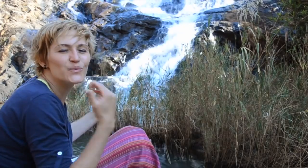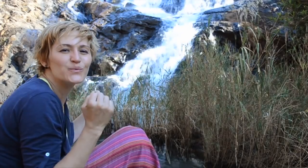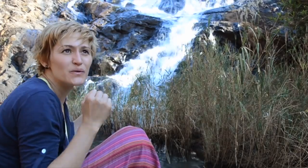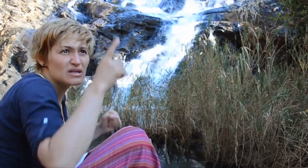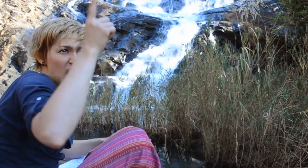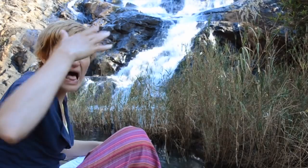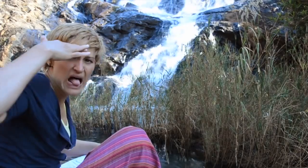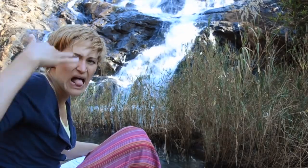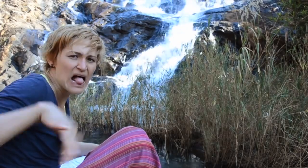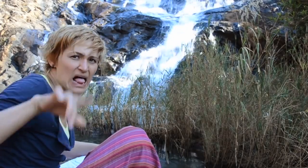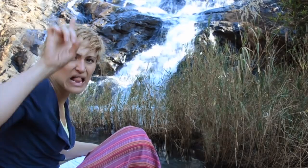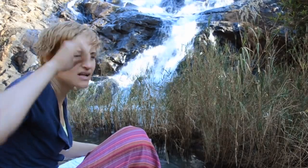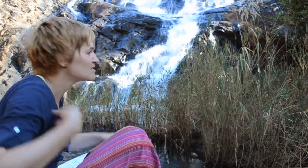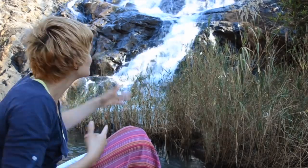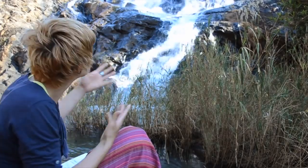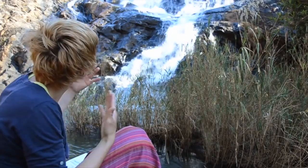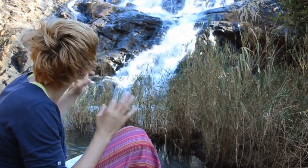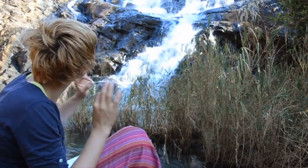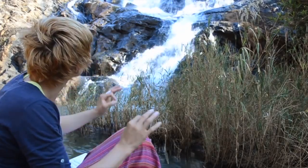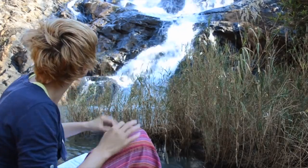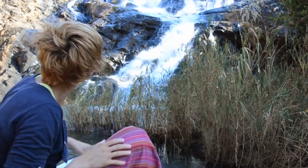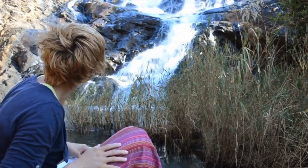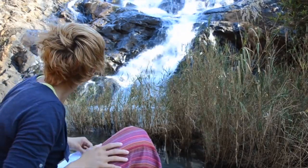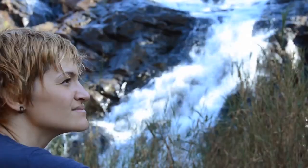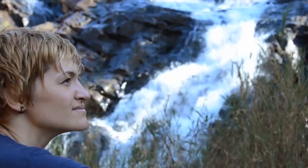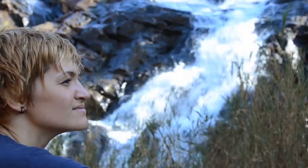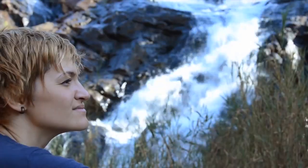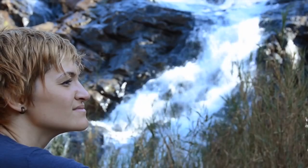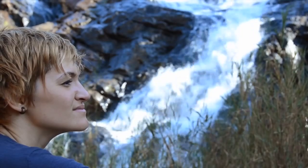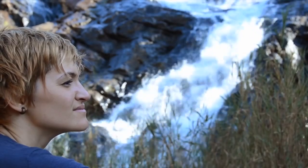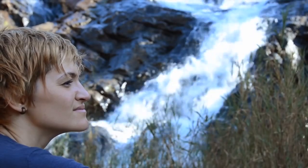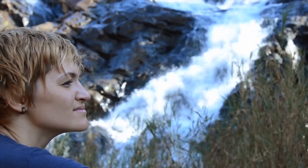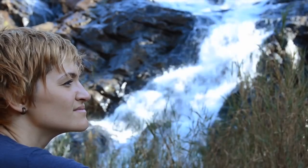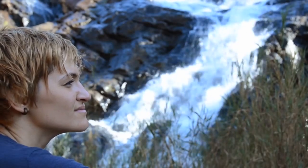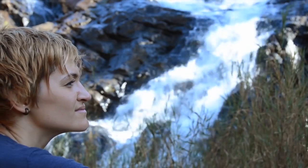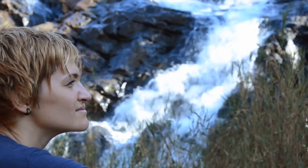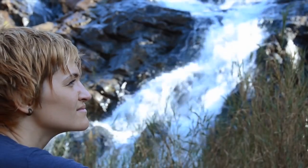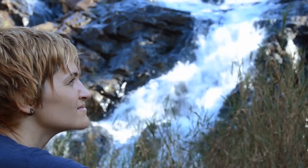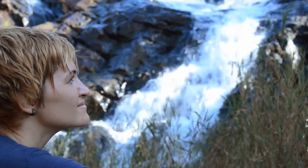here, I envisioned huge waterfalls, but no, it